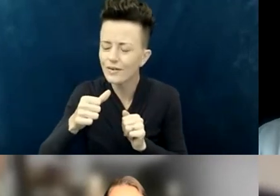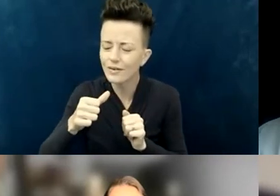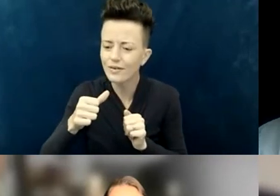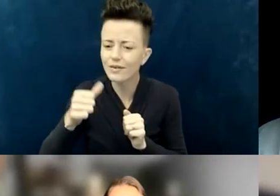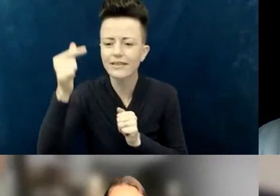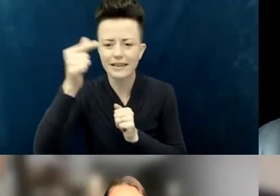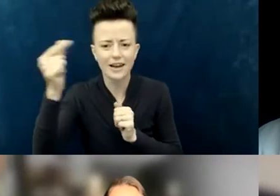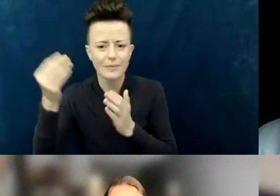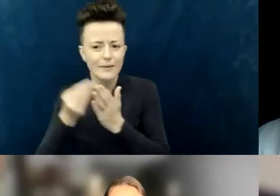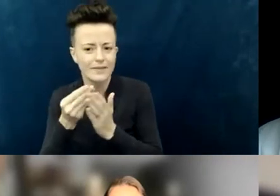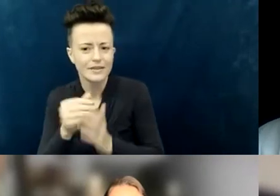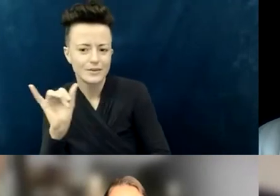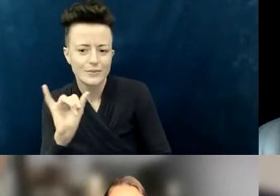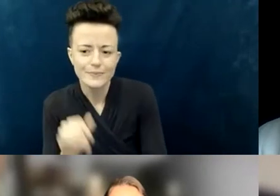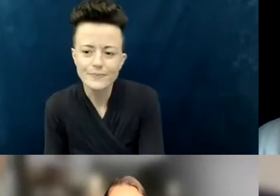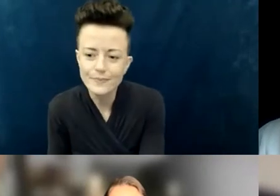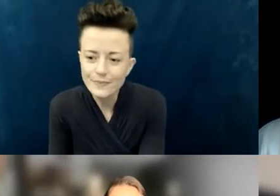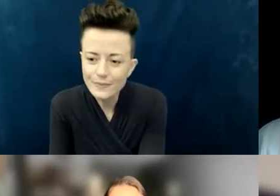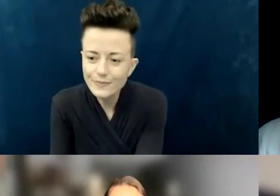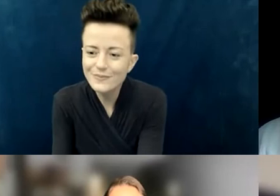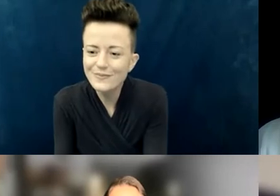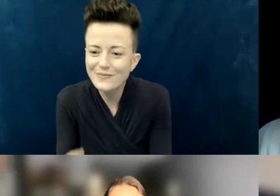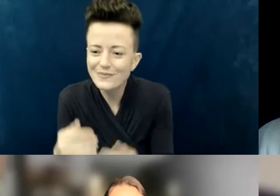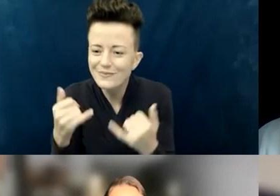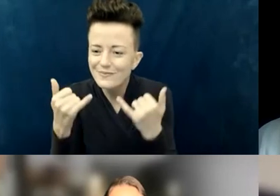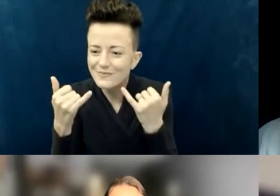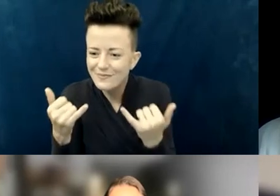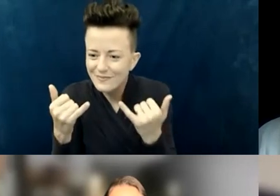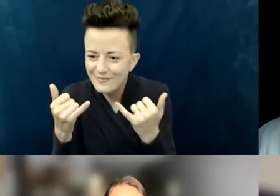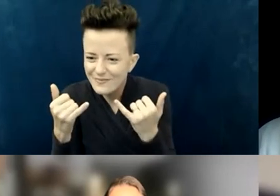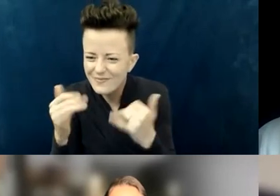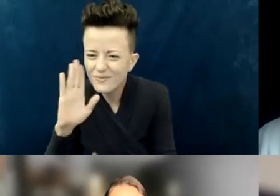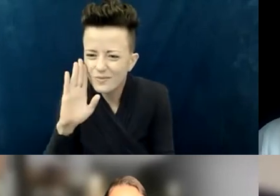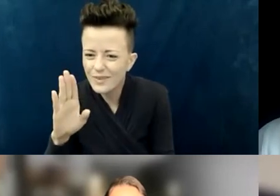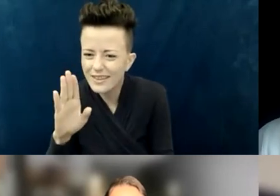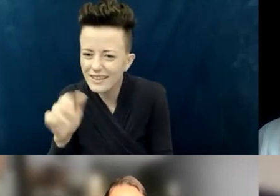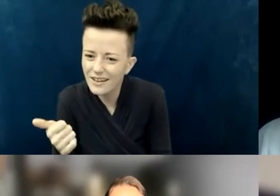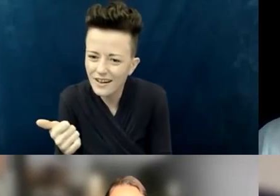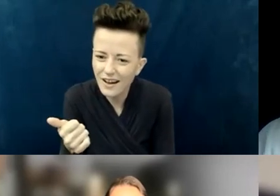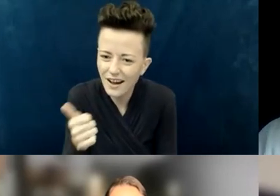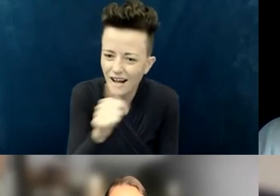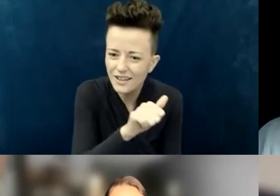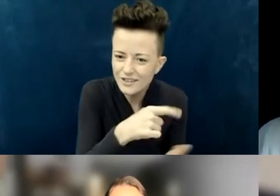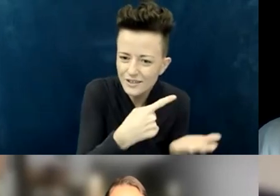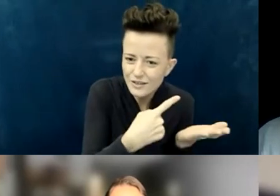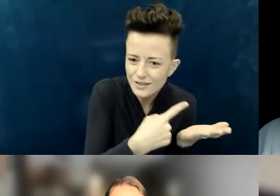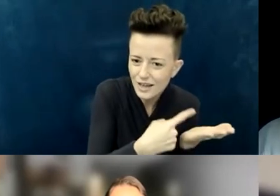We're gonna transition a little bit, unless there are more questions. I do want to make space, if there's anyone